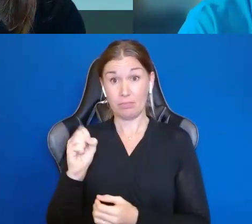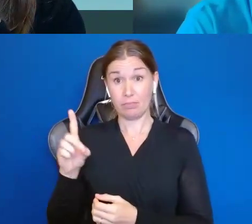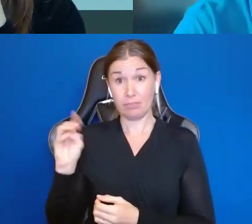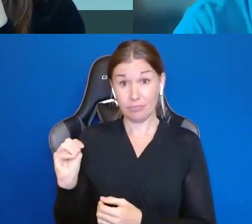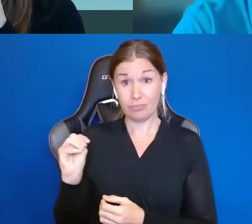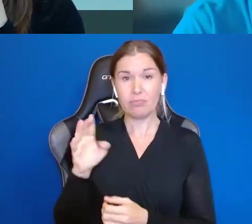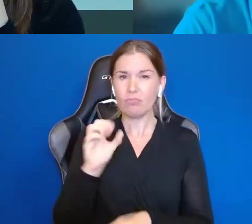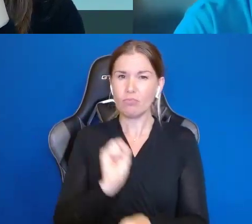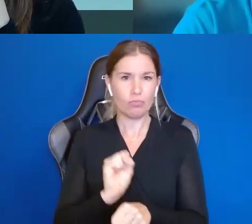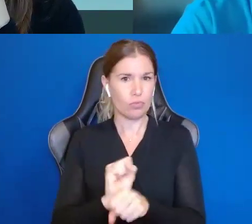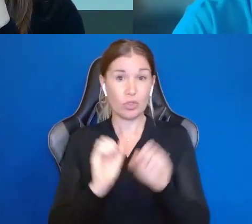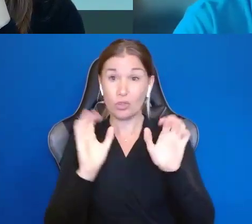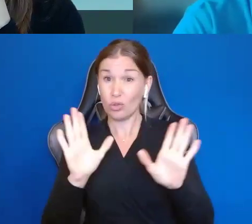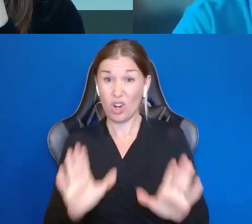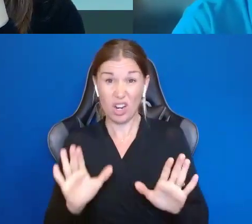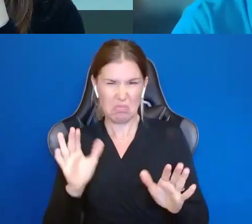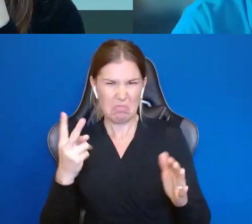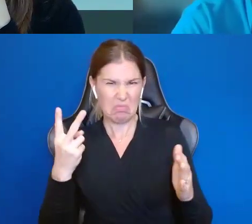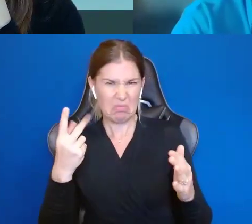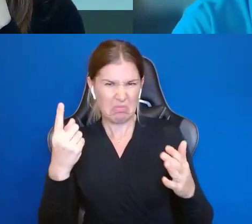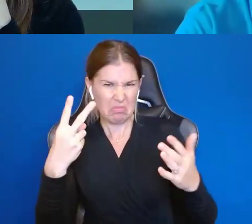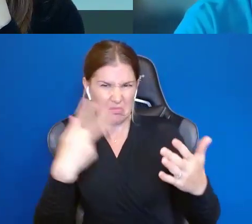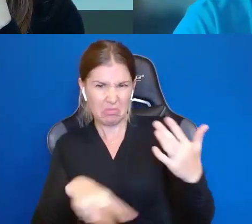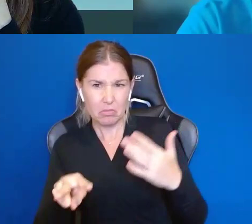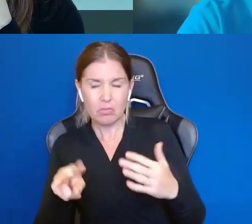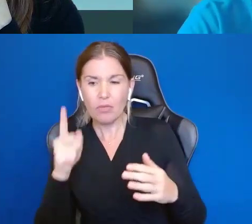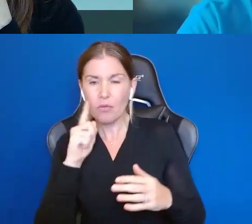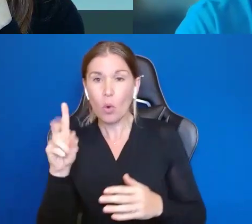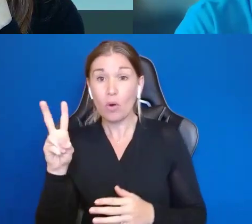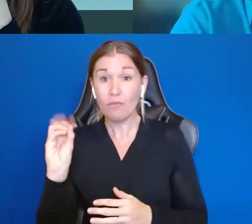talk about in a couple weeks with Vocational Rehabilitation, helping people learn to work, and